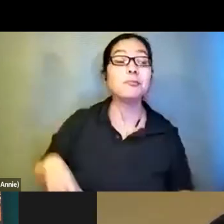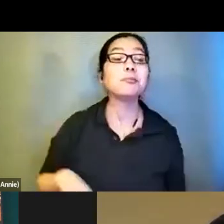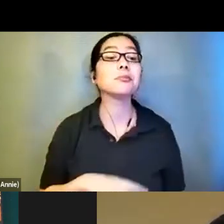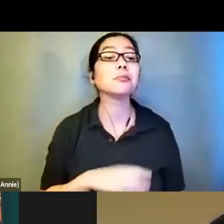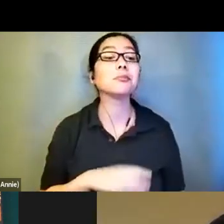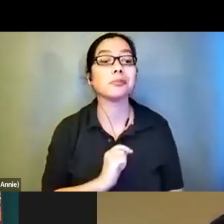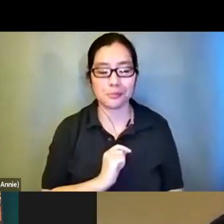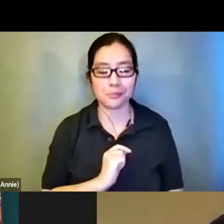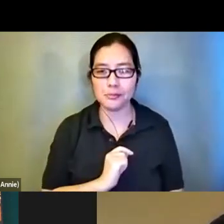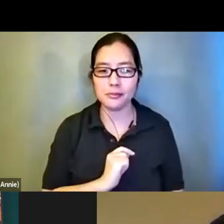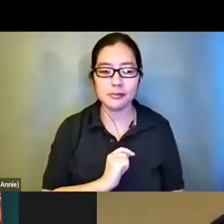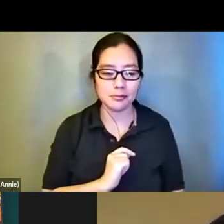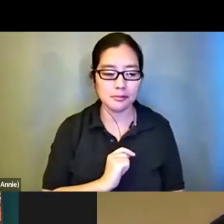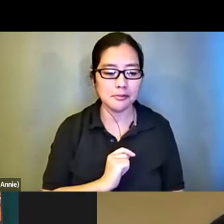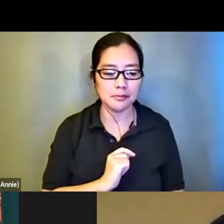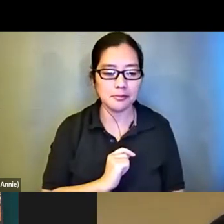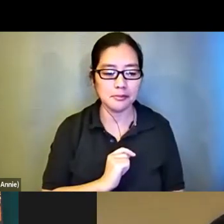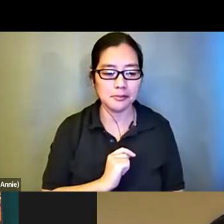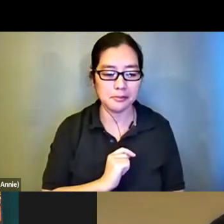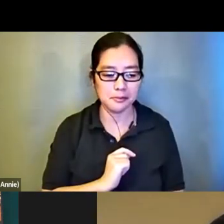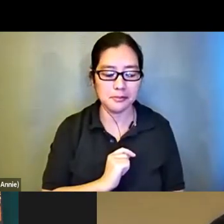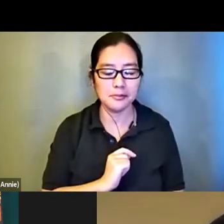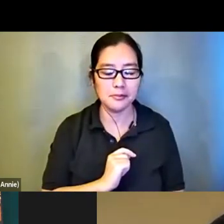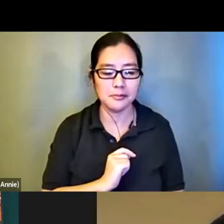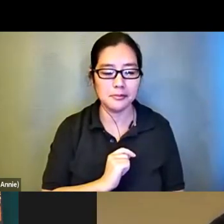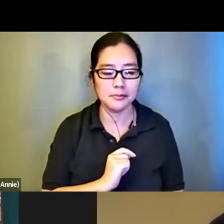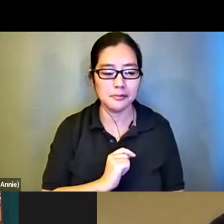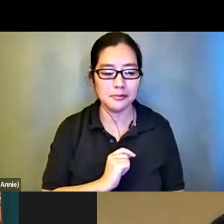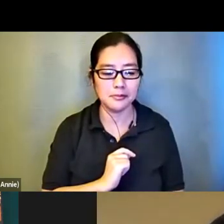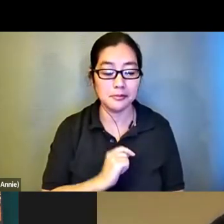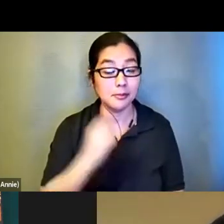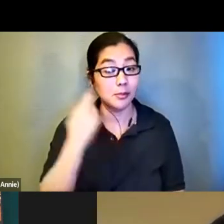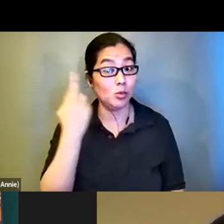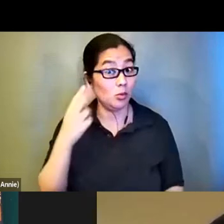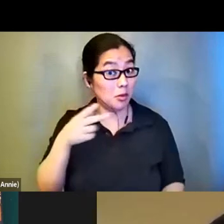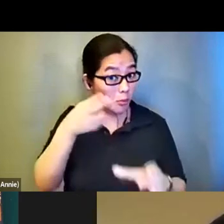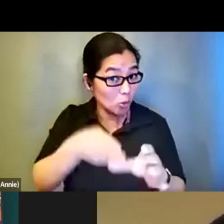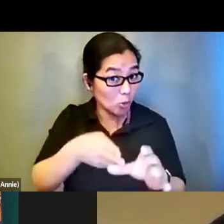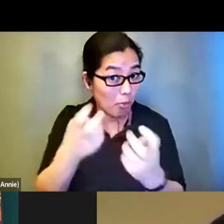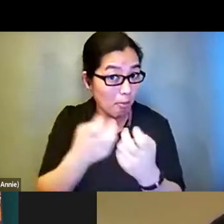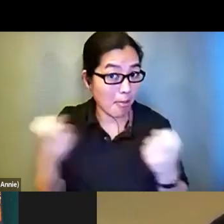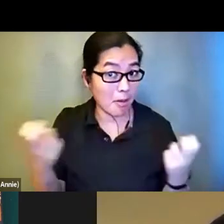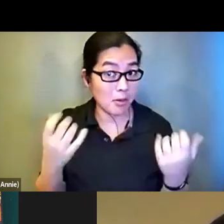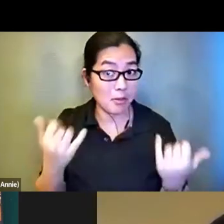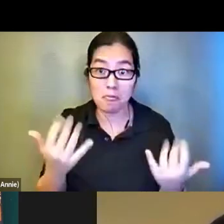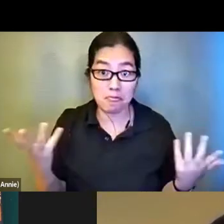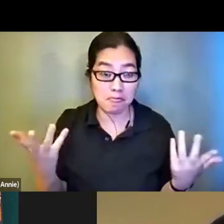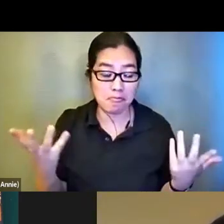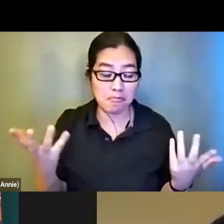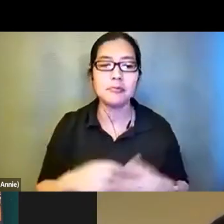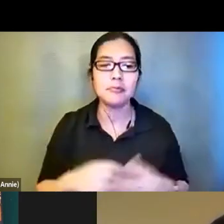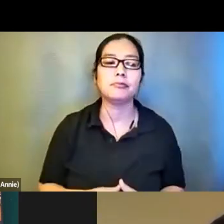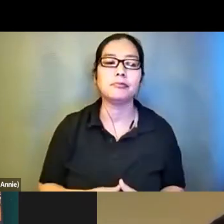the reason that I am here today is obviously to proMOE